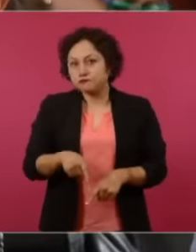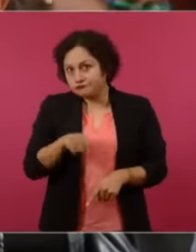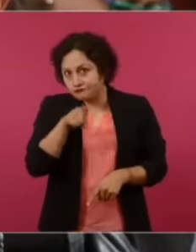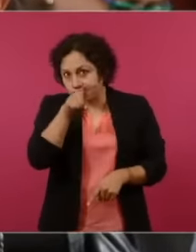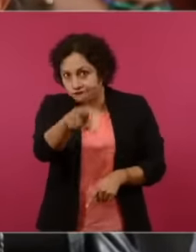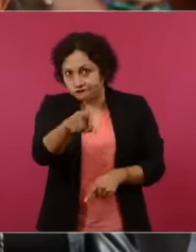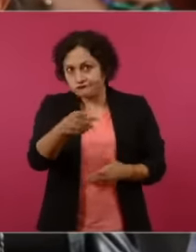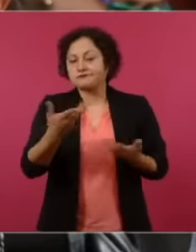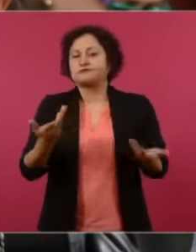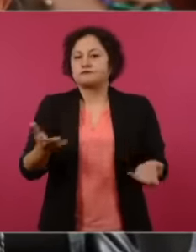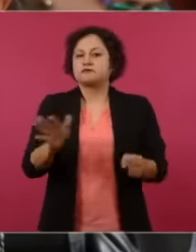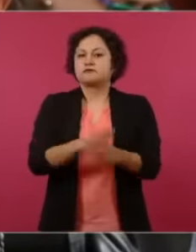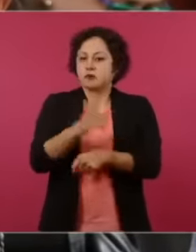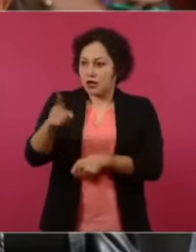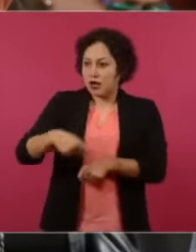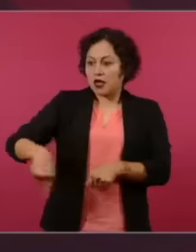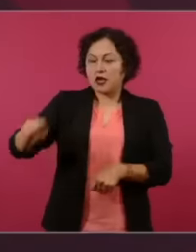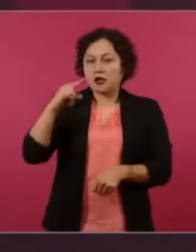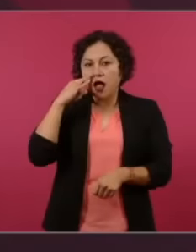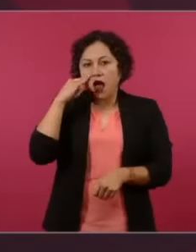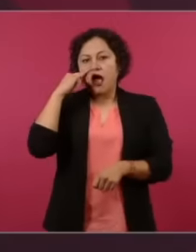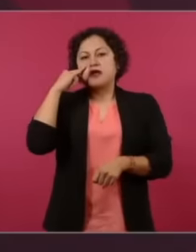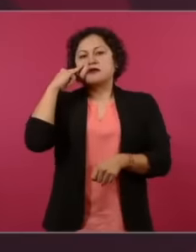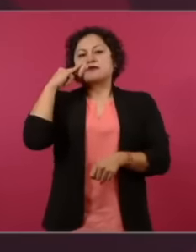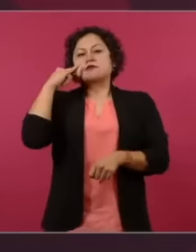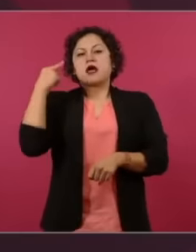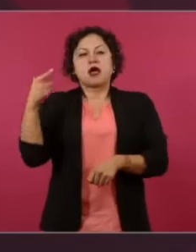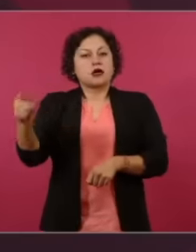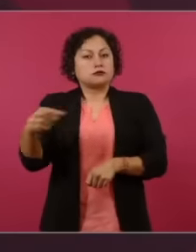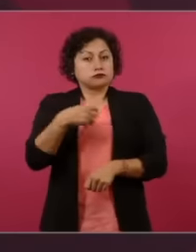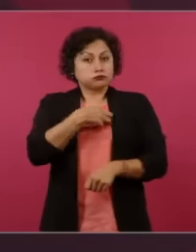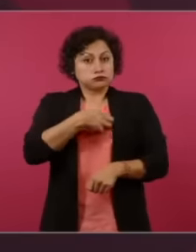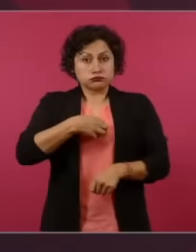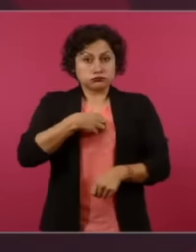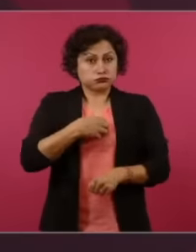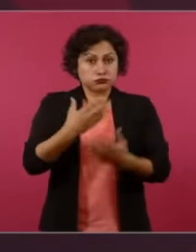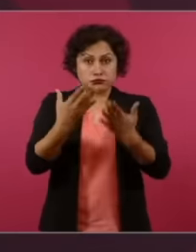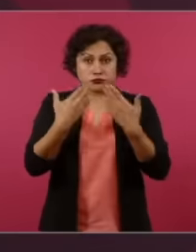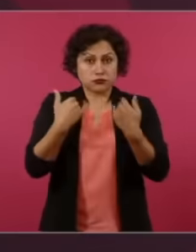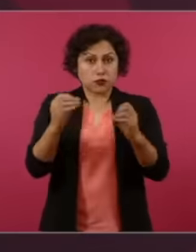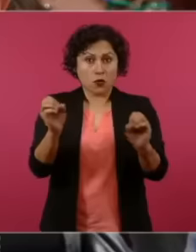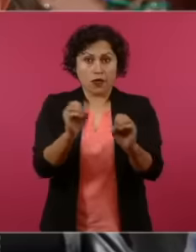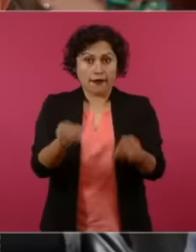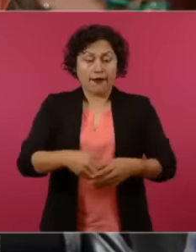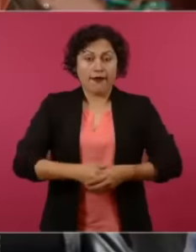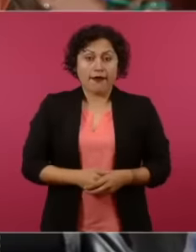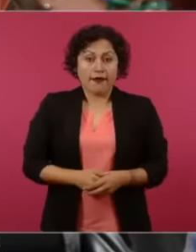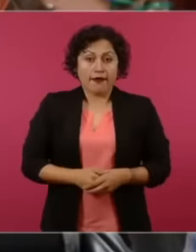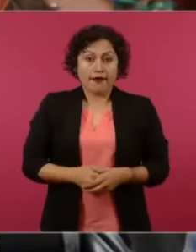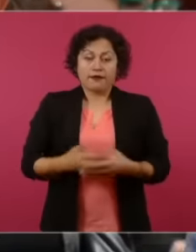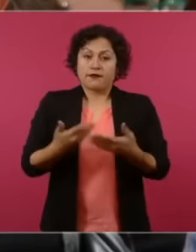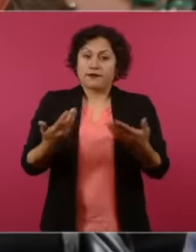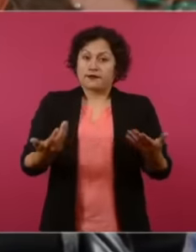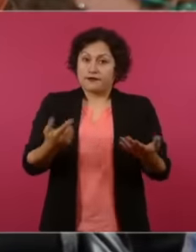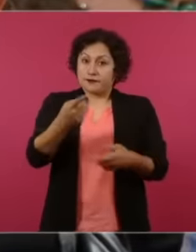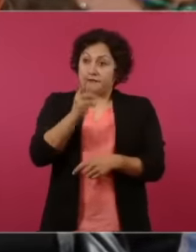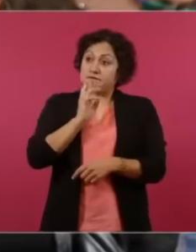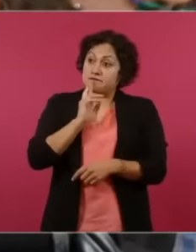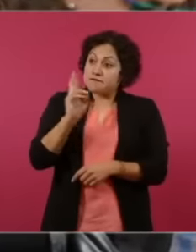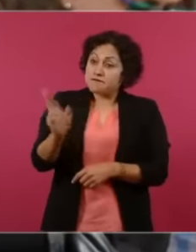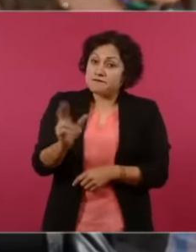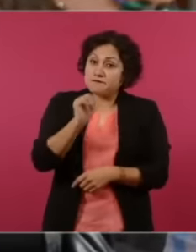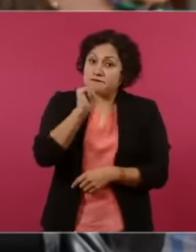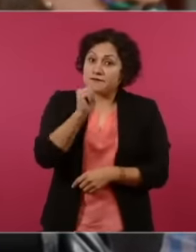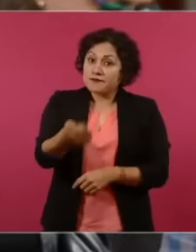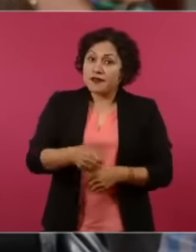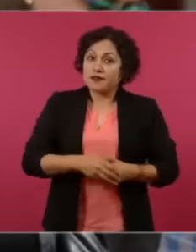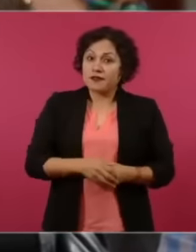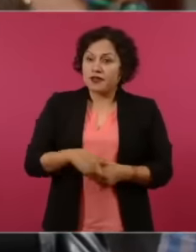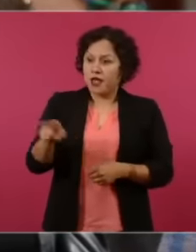also sad, they're not happy, they're not. happy did not solve us and you also know what they say that